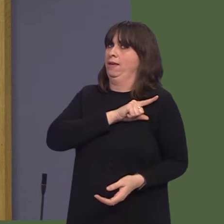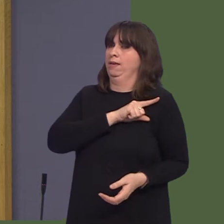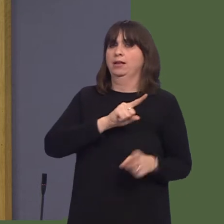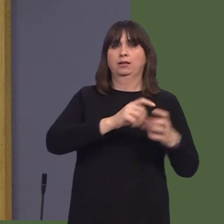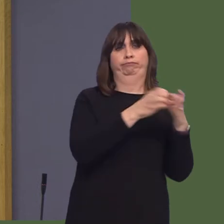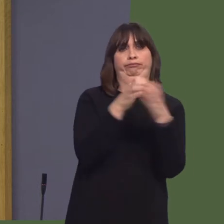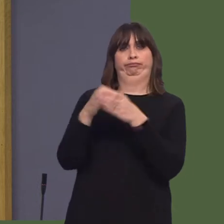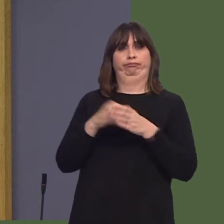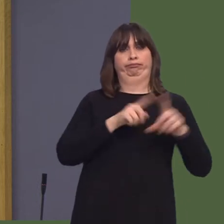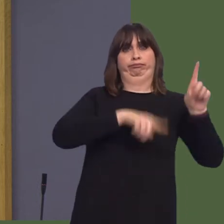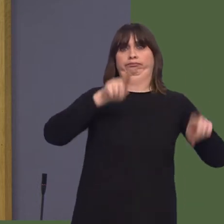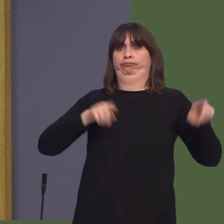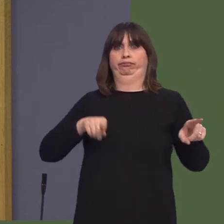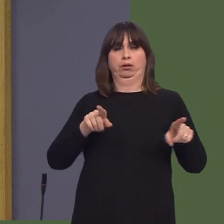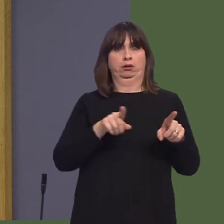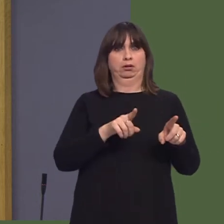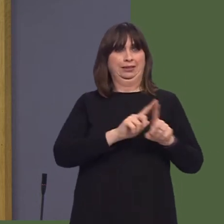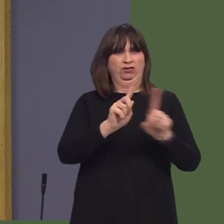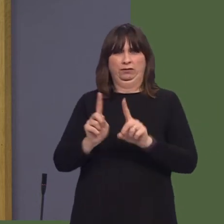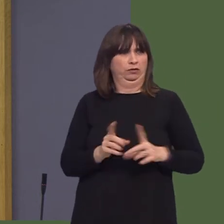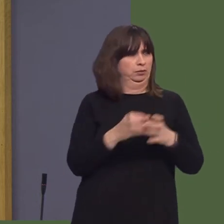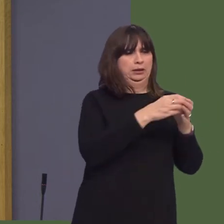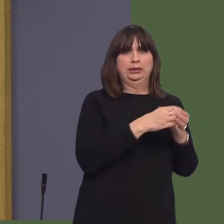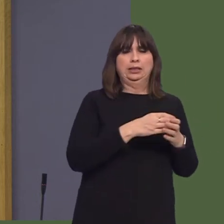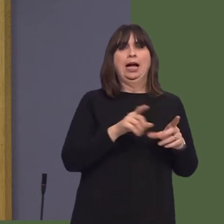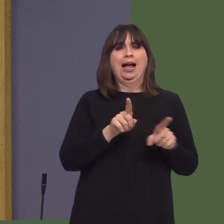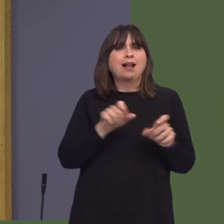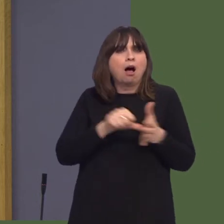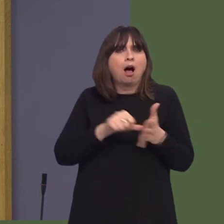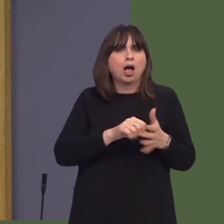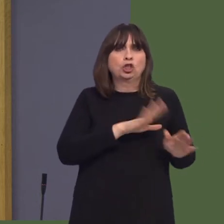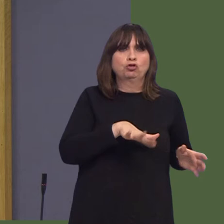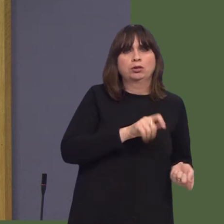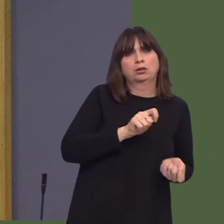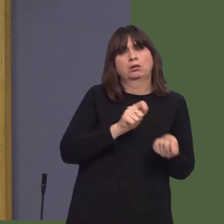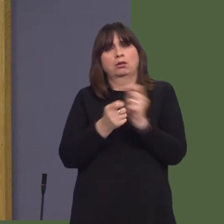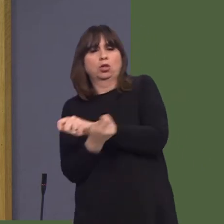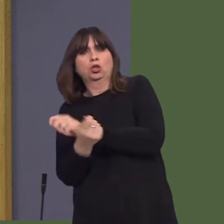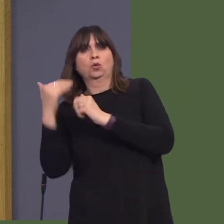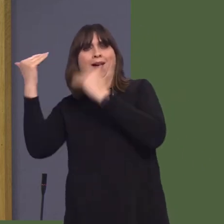It is about time that we saw the commitment from the UK Government that the Welsh Government